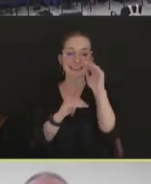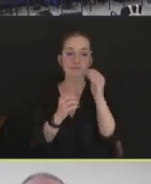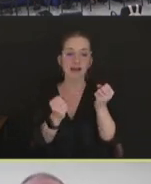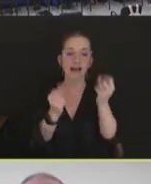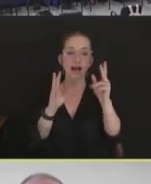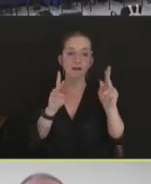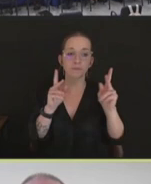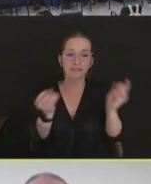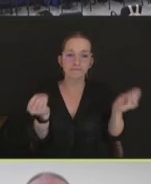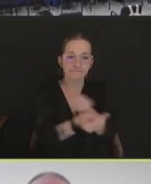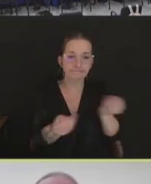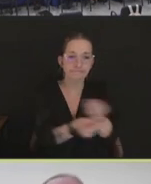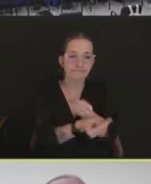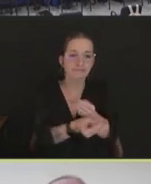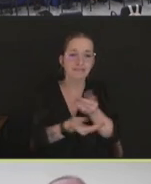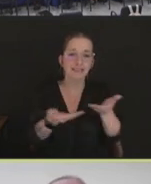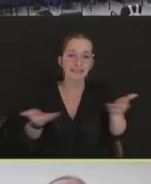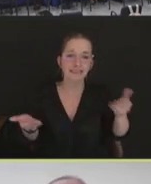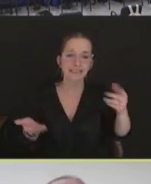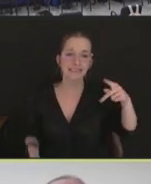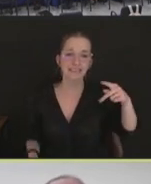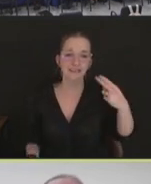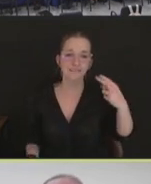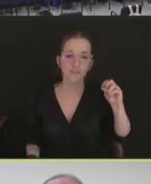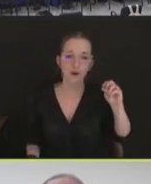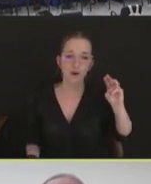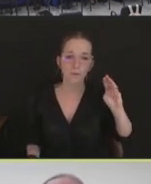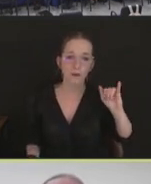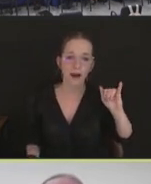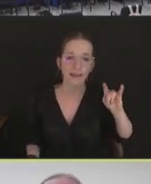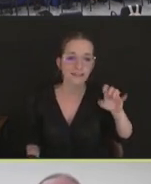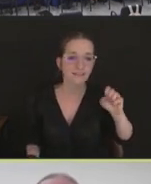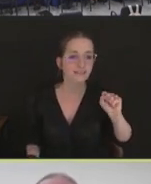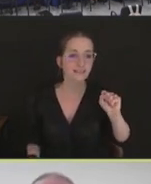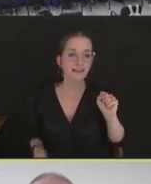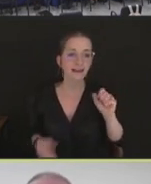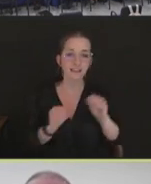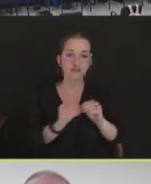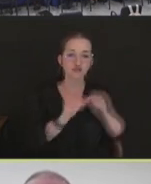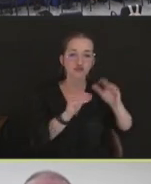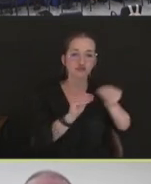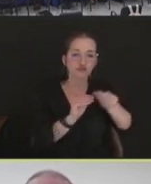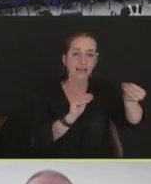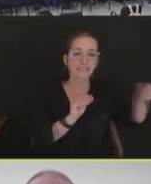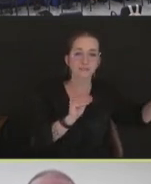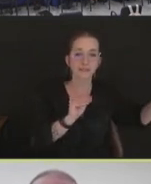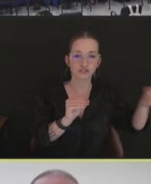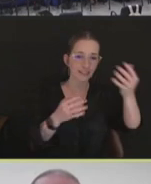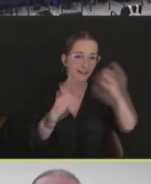or transmission of virus from inside that infected zone, to poultry that are not infected yet, there.